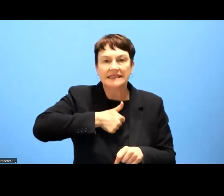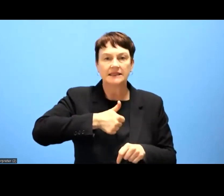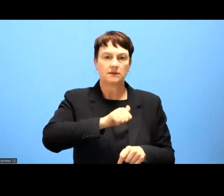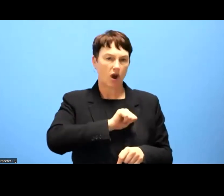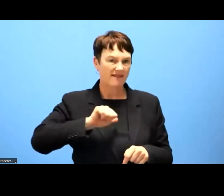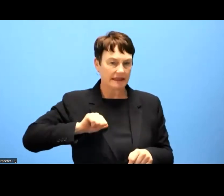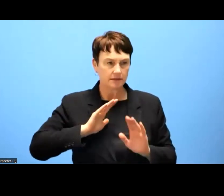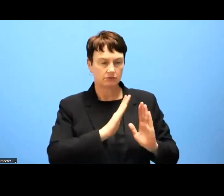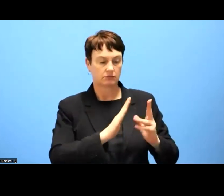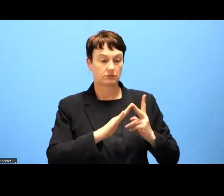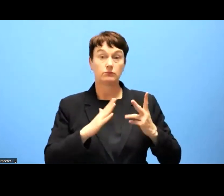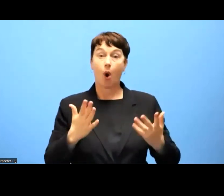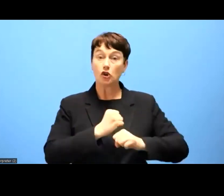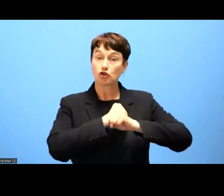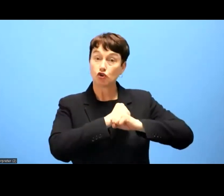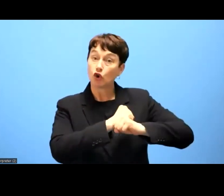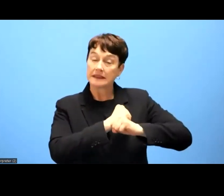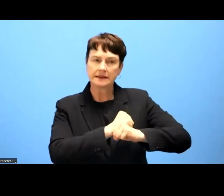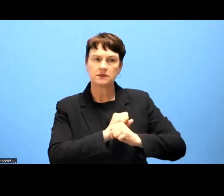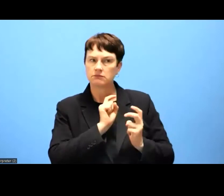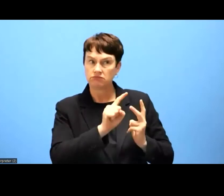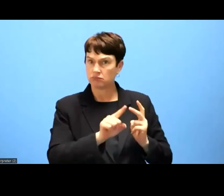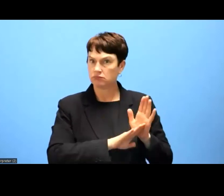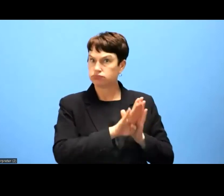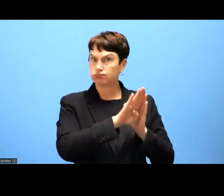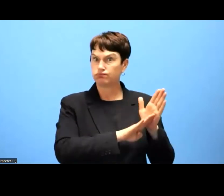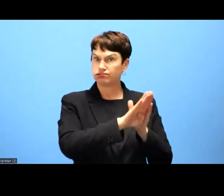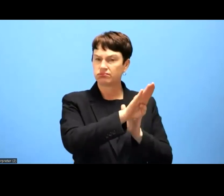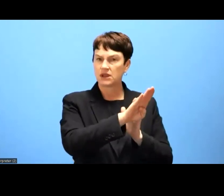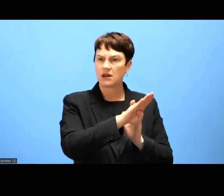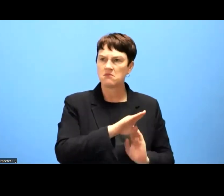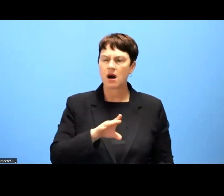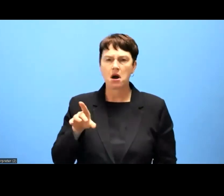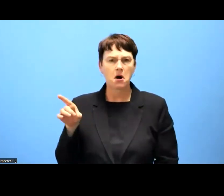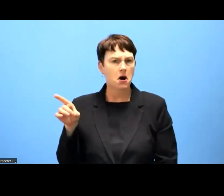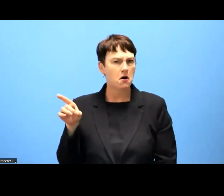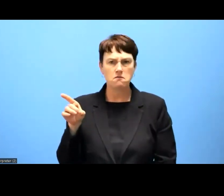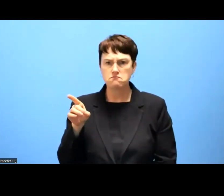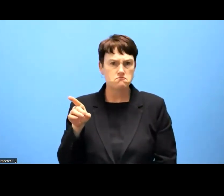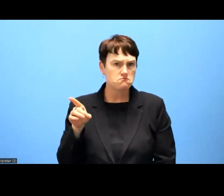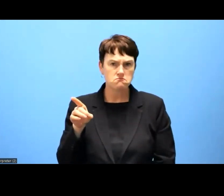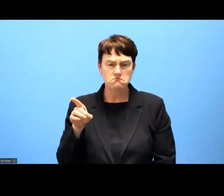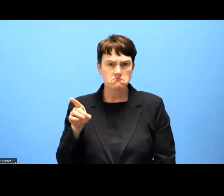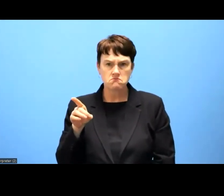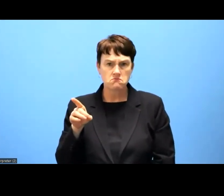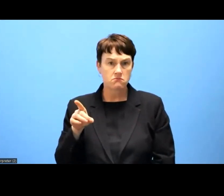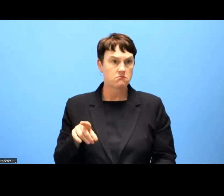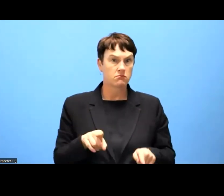for example, and it has not improved at the same pace as digitalization has entered into